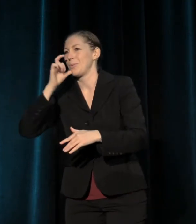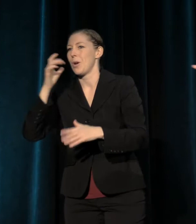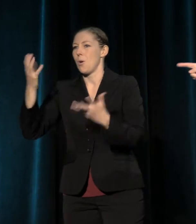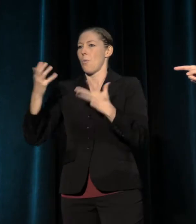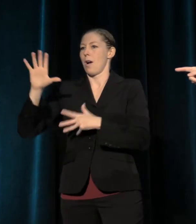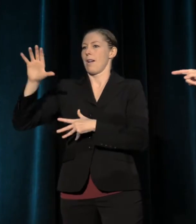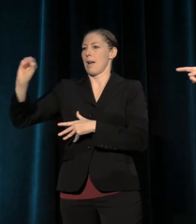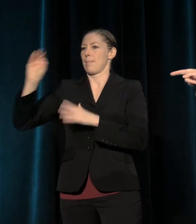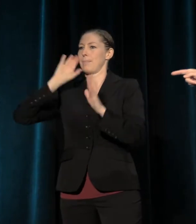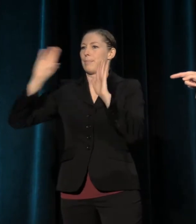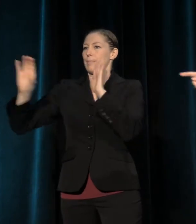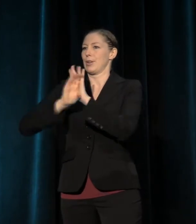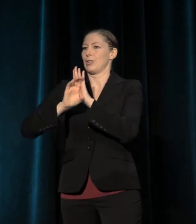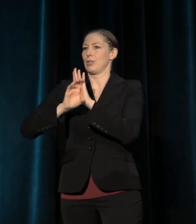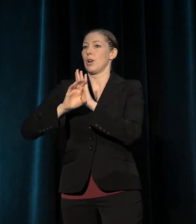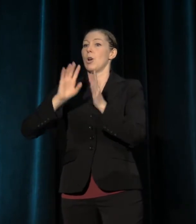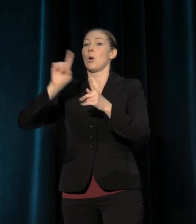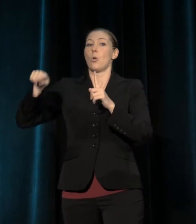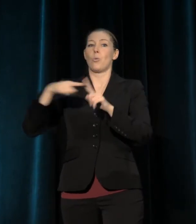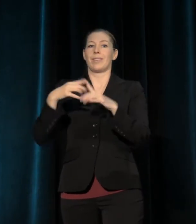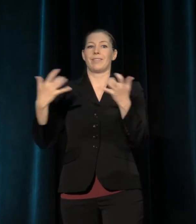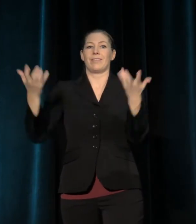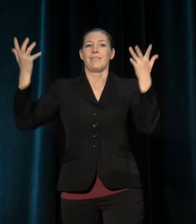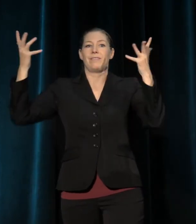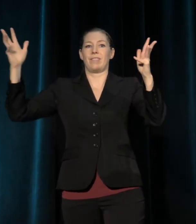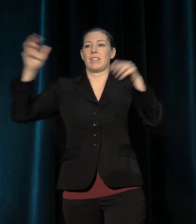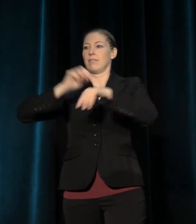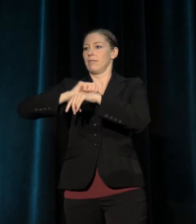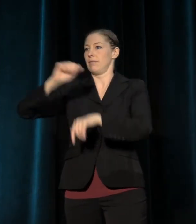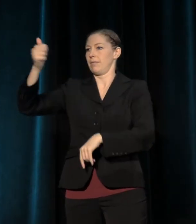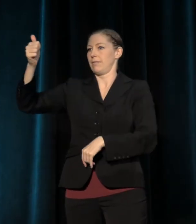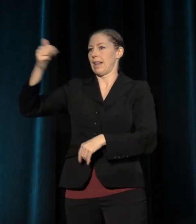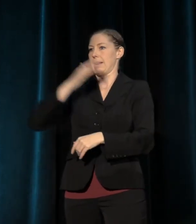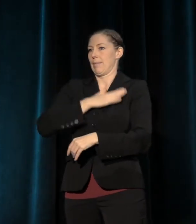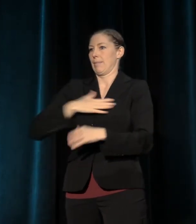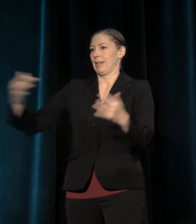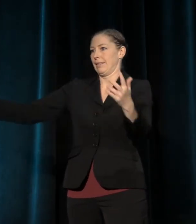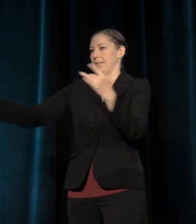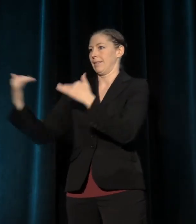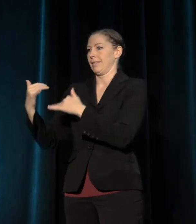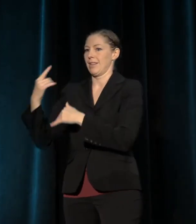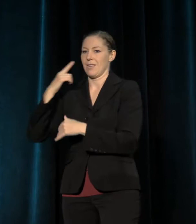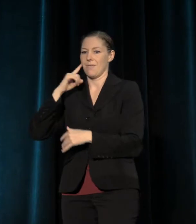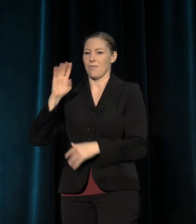over here after the proceedings at ten, so join us there. Thank you.